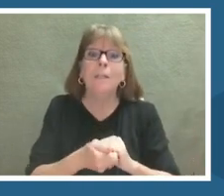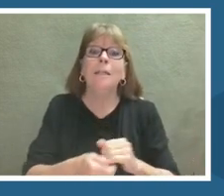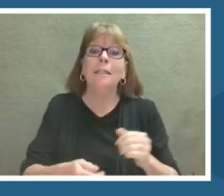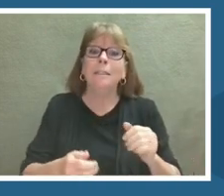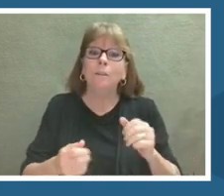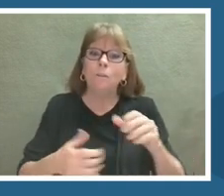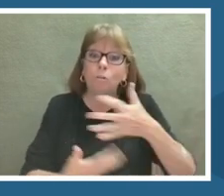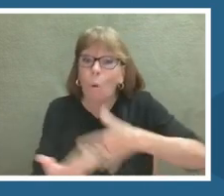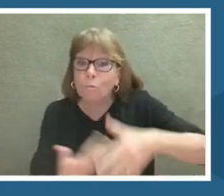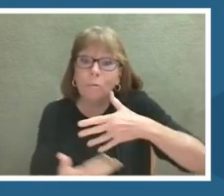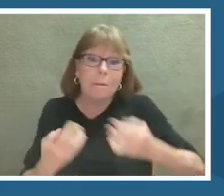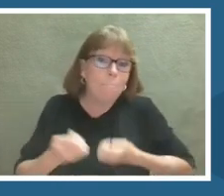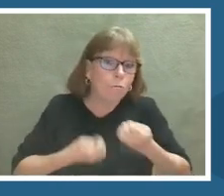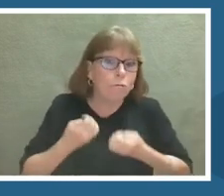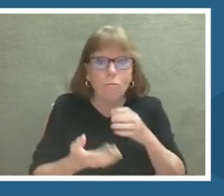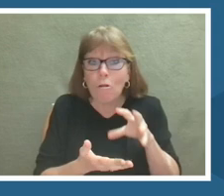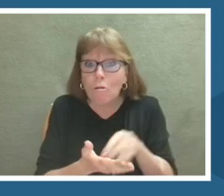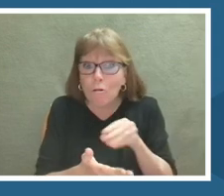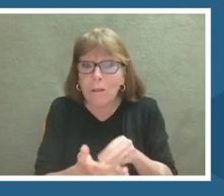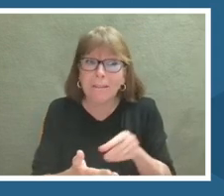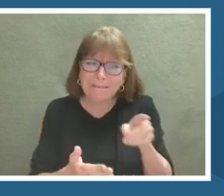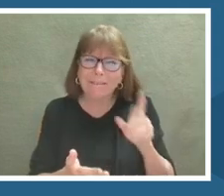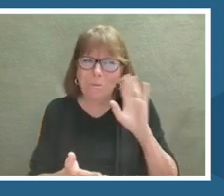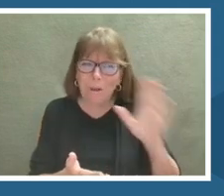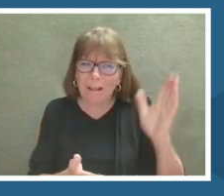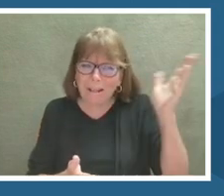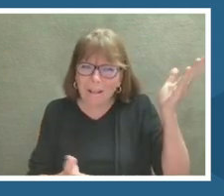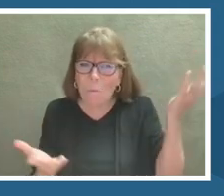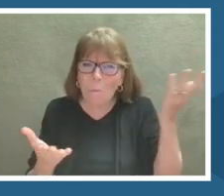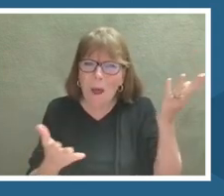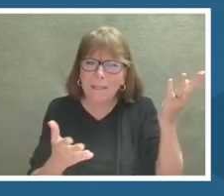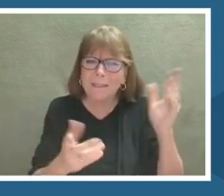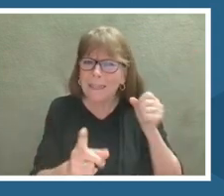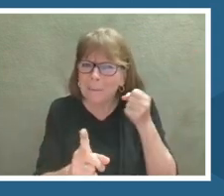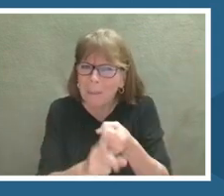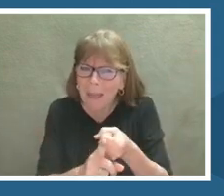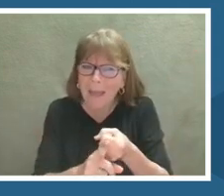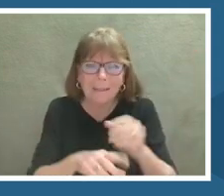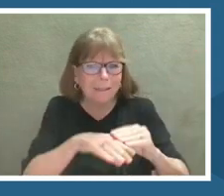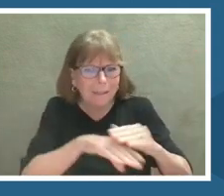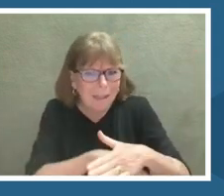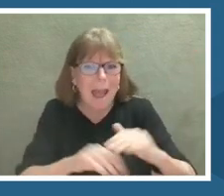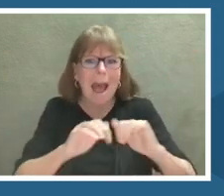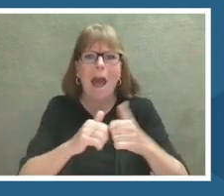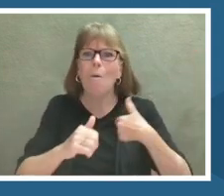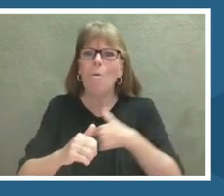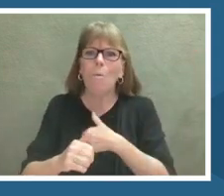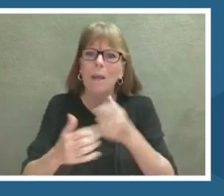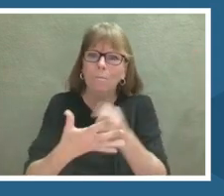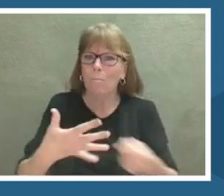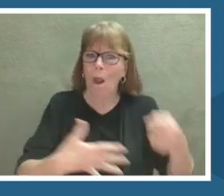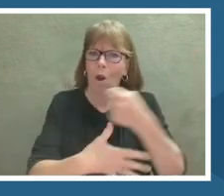She's going to be talking about what is the impact of prioritizing social and emotional learning in the classroom.